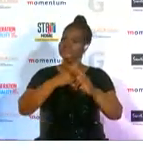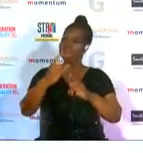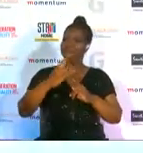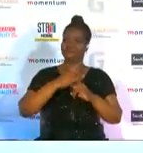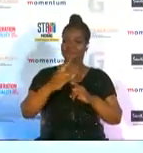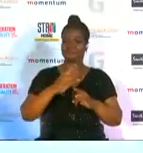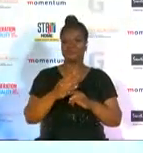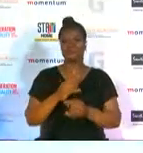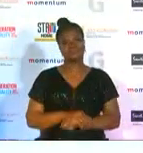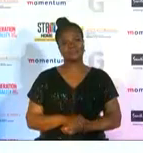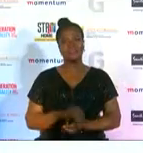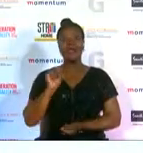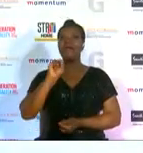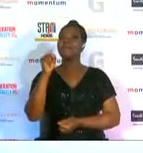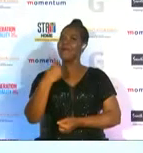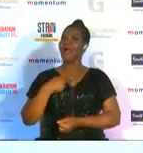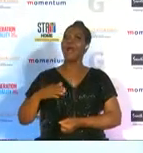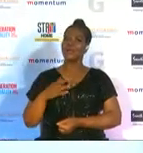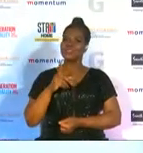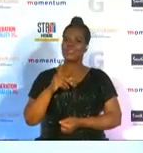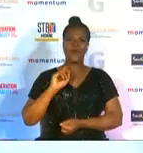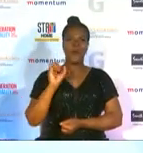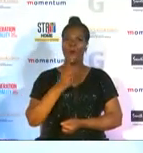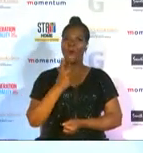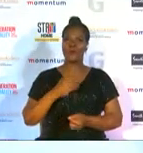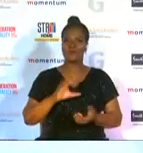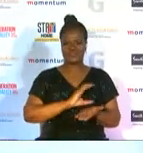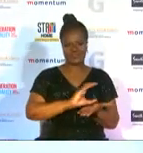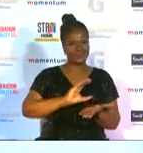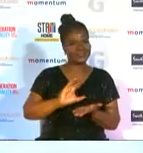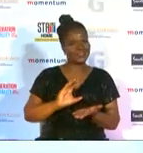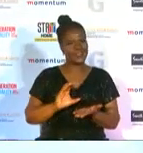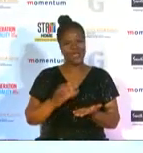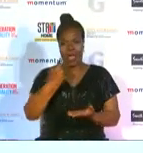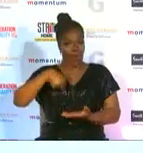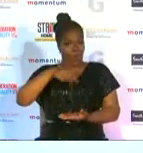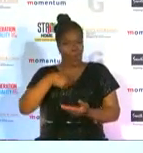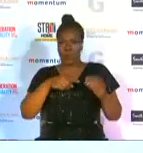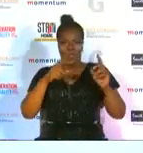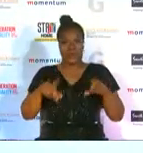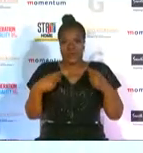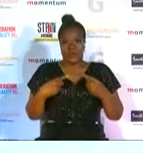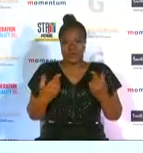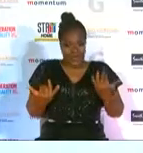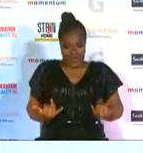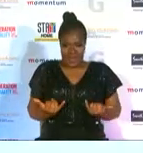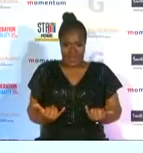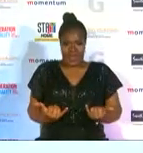oh at first i have to say to all our sponsors we wouldn't be able to be you know where we are or to achieve whatever we achieve